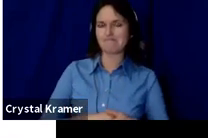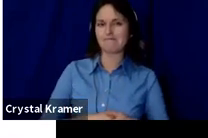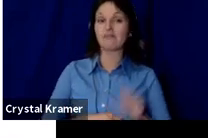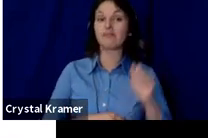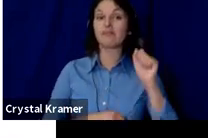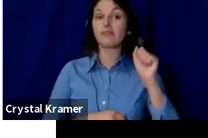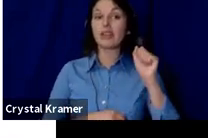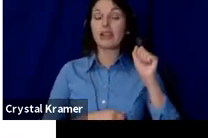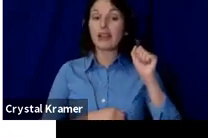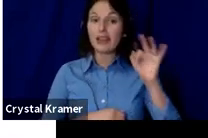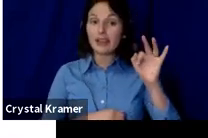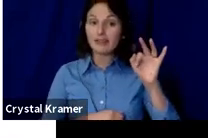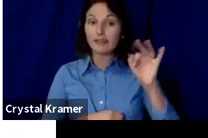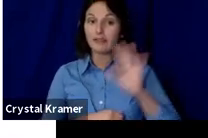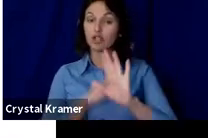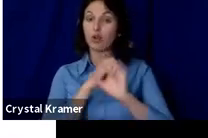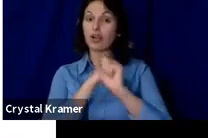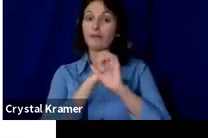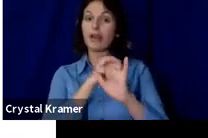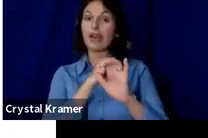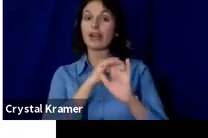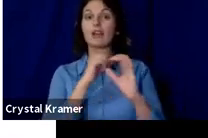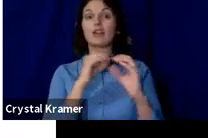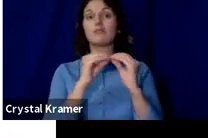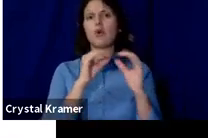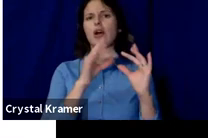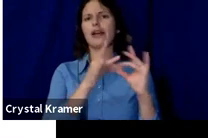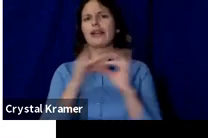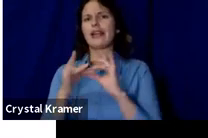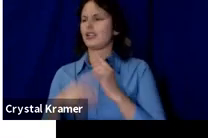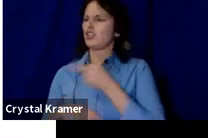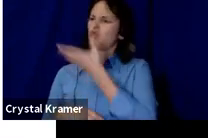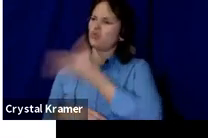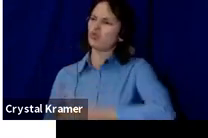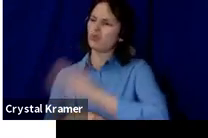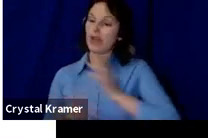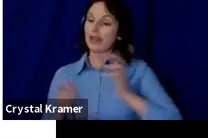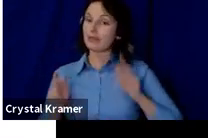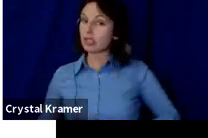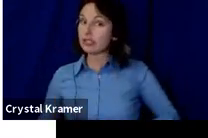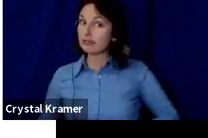If your crowdfunding campaign is more connected to you as a person, your brand growth may